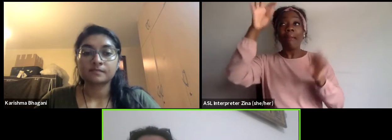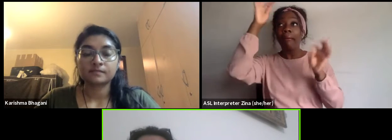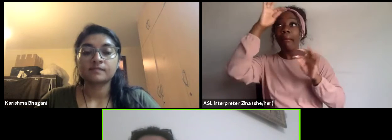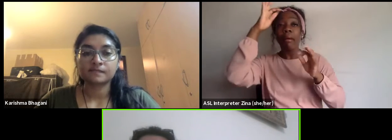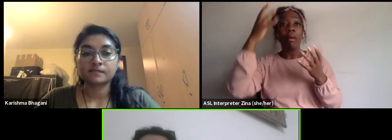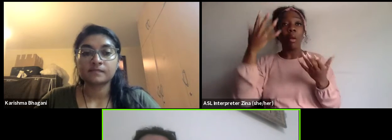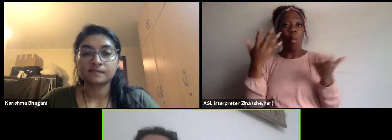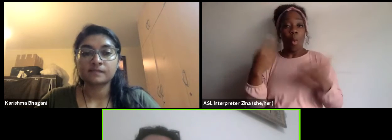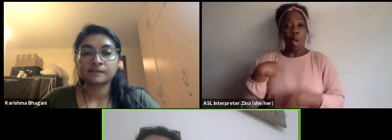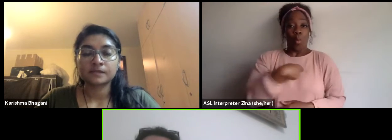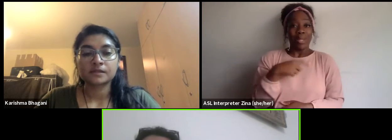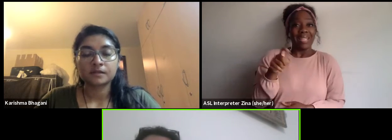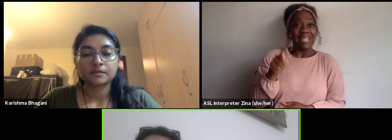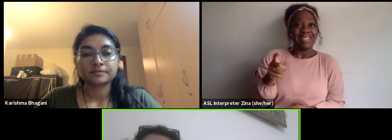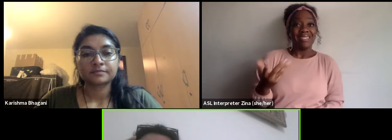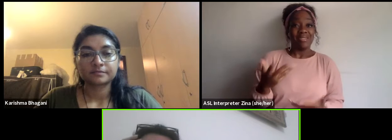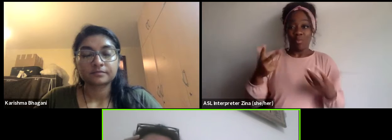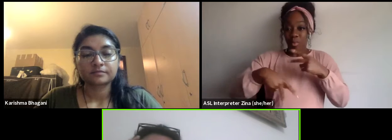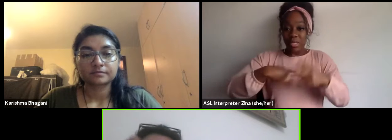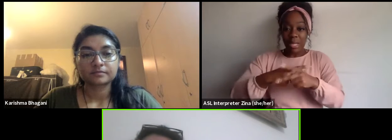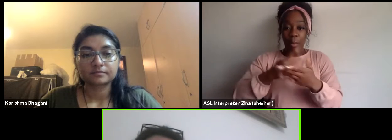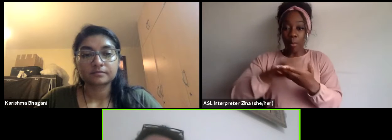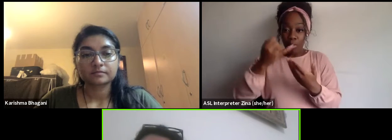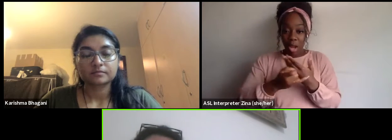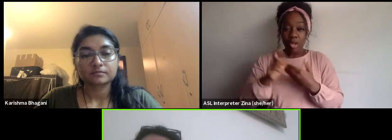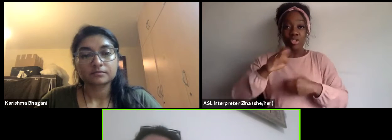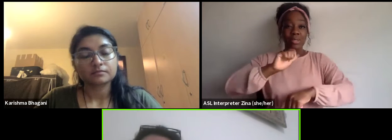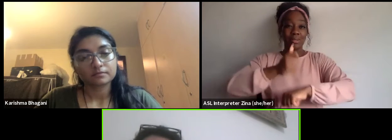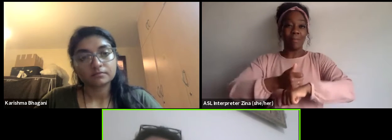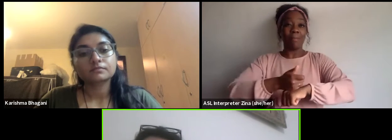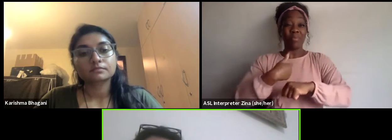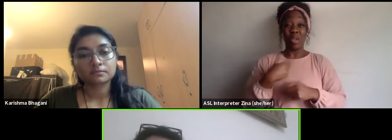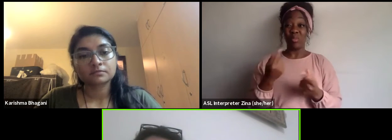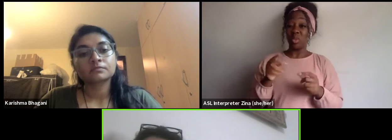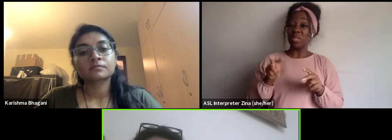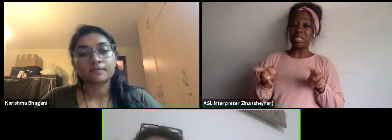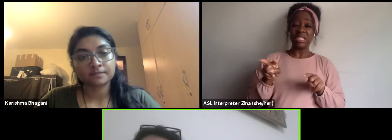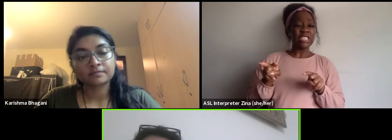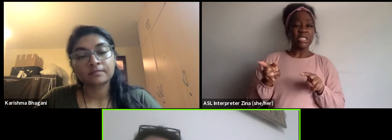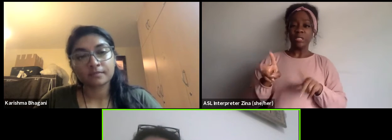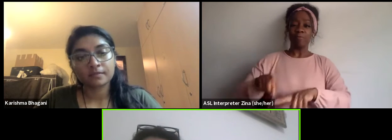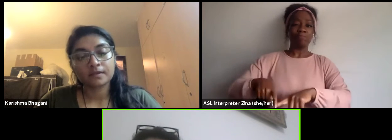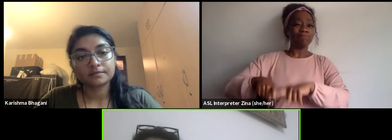So I put on hold my... I completely changed career, I decided to learn fundraising.